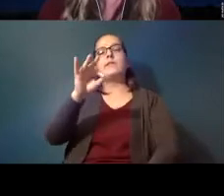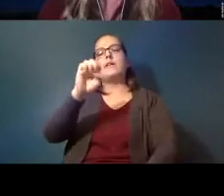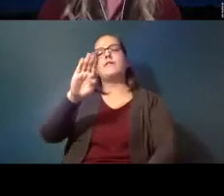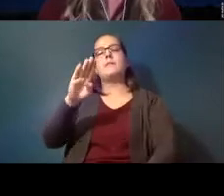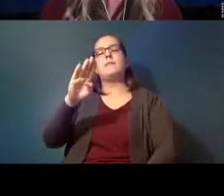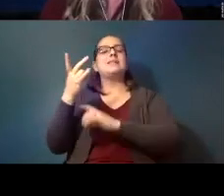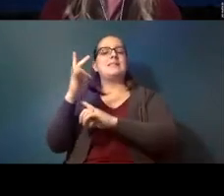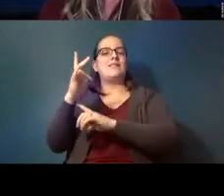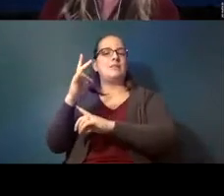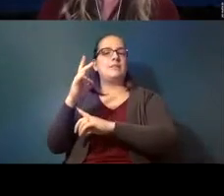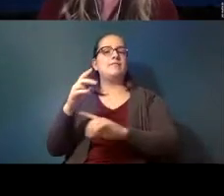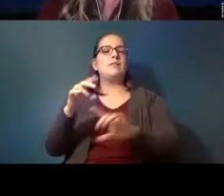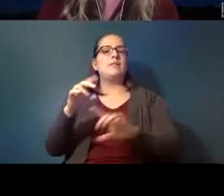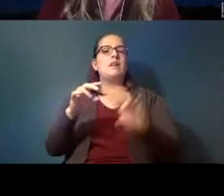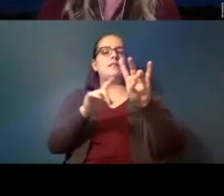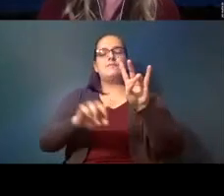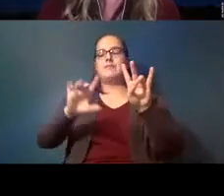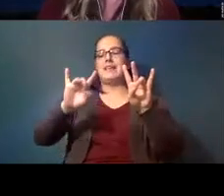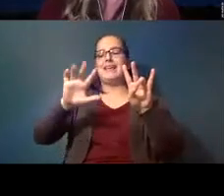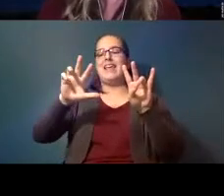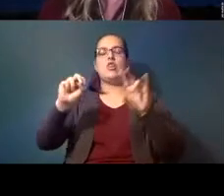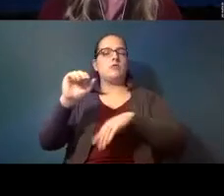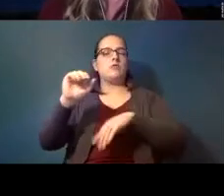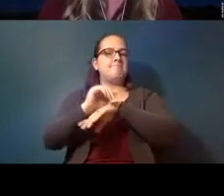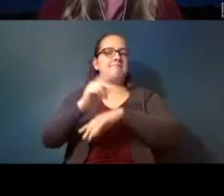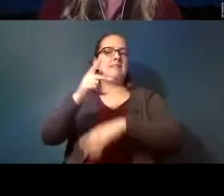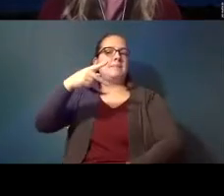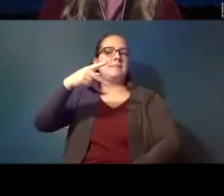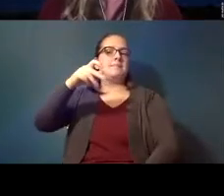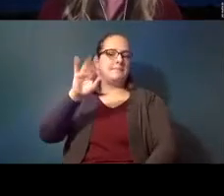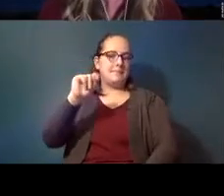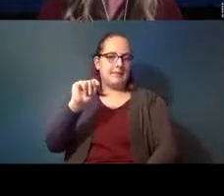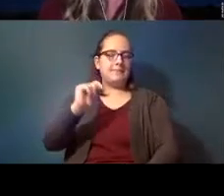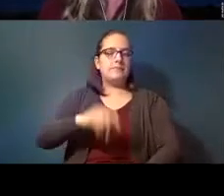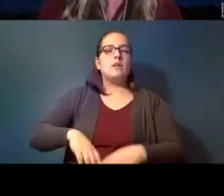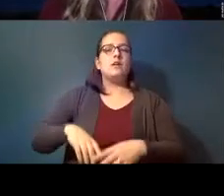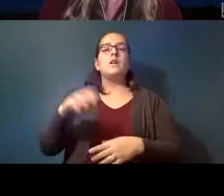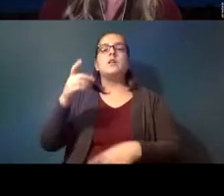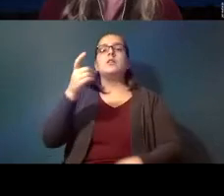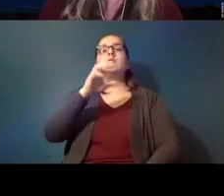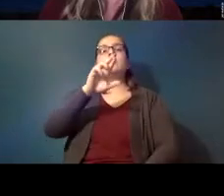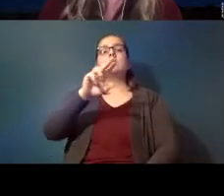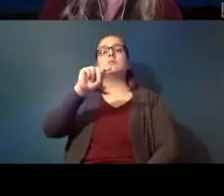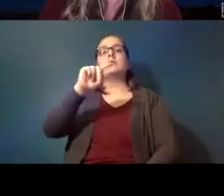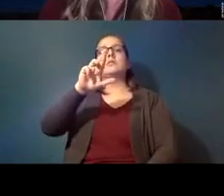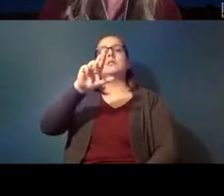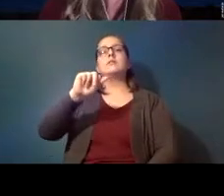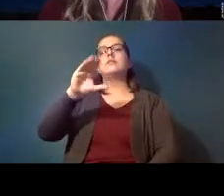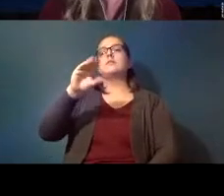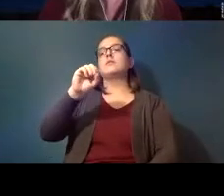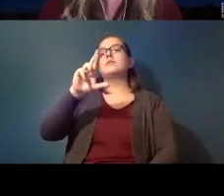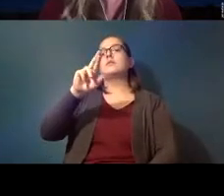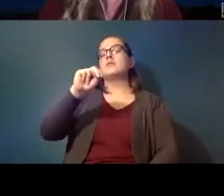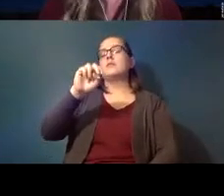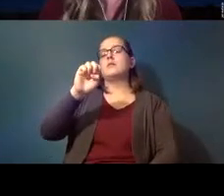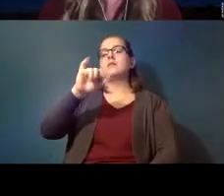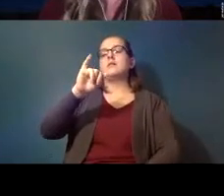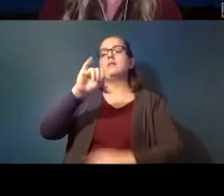from 7 to 8 30 pm pacific dr tara kornalissi will be presenting on the importance of insects